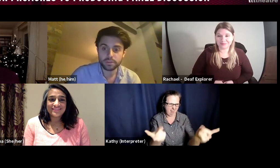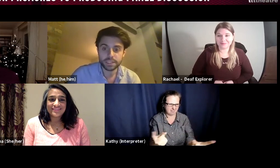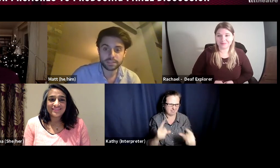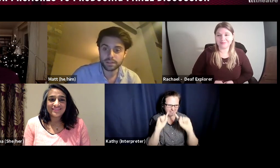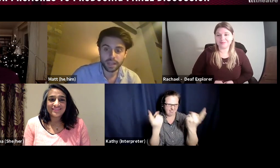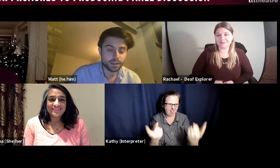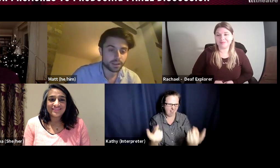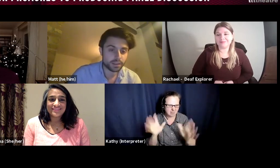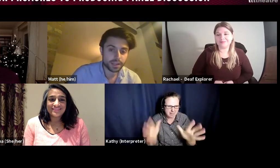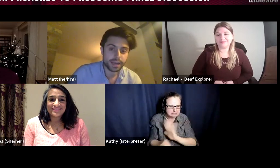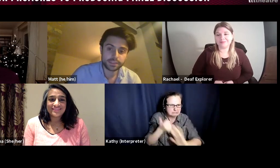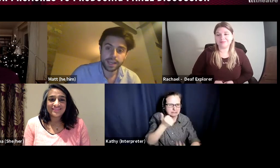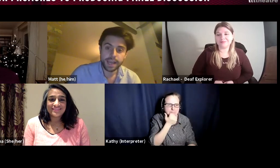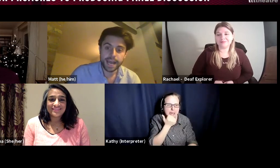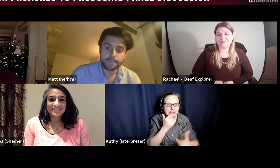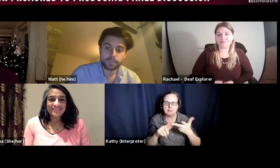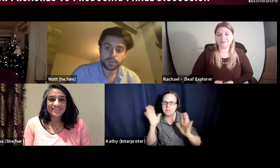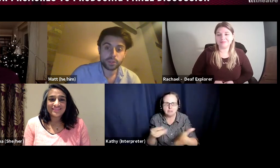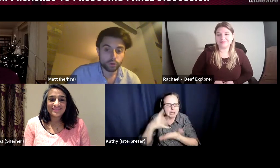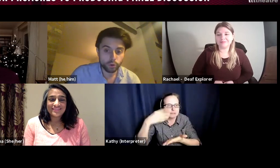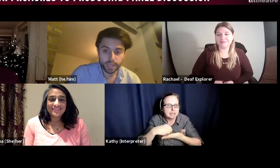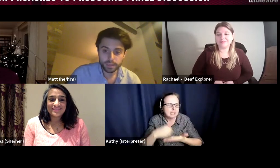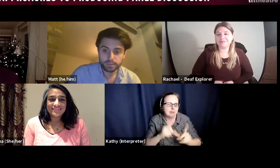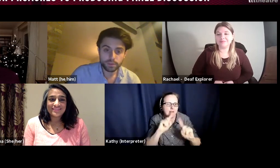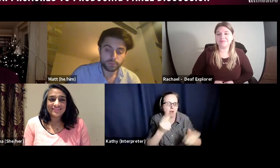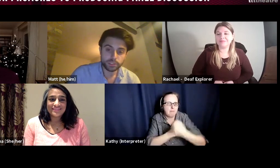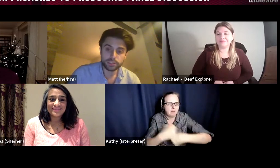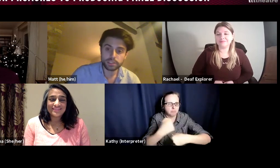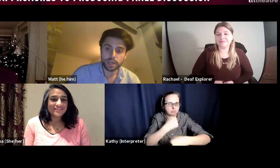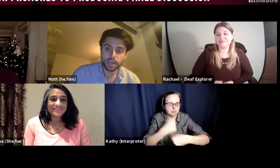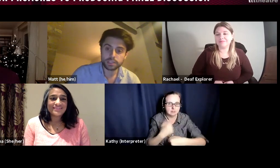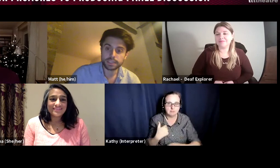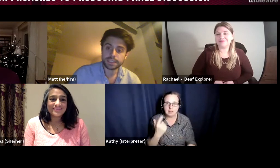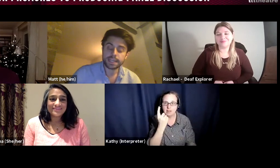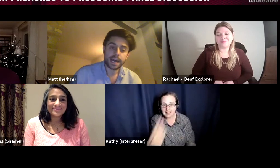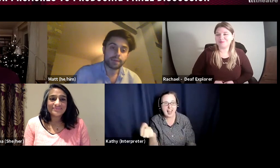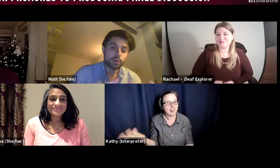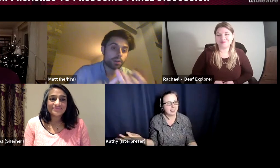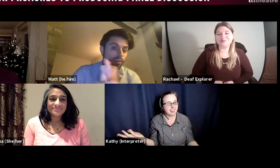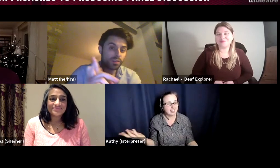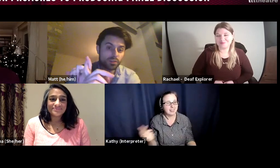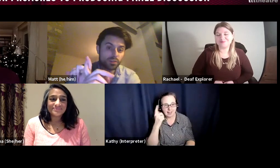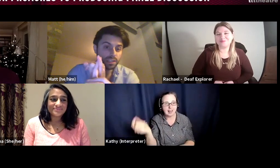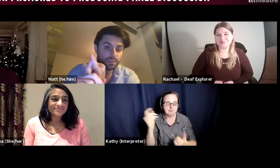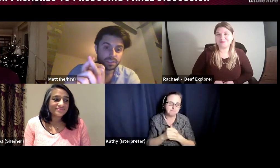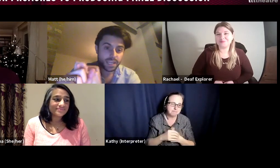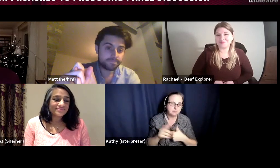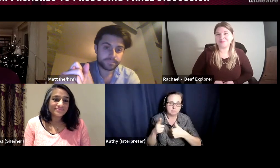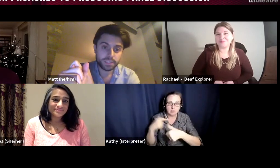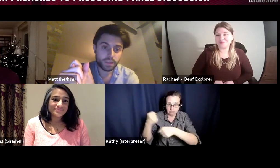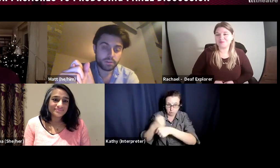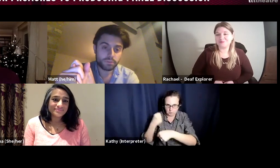things and nothing else but normally the producer does a lot of the organising of the team, so, they